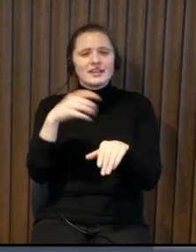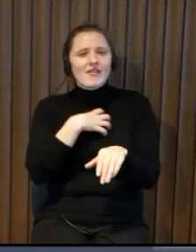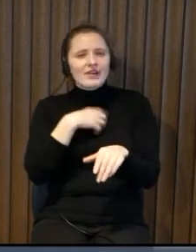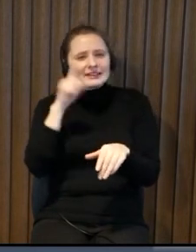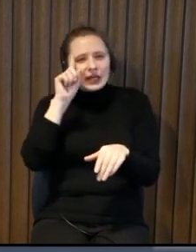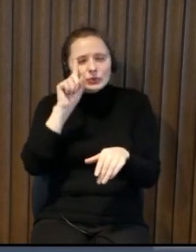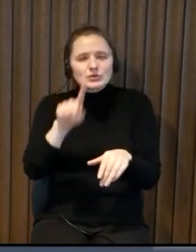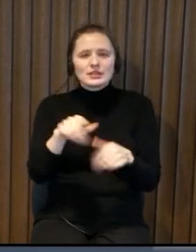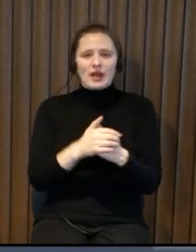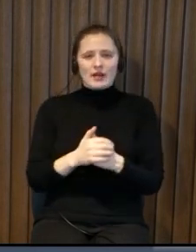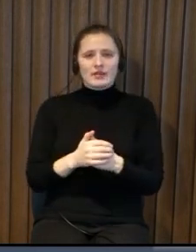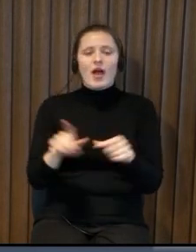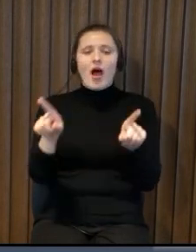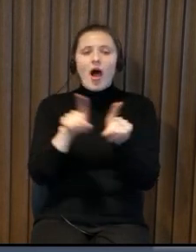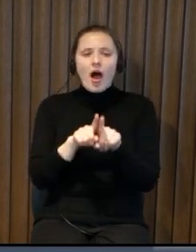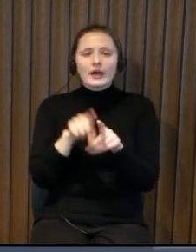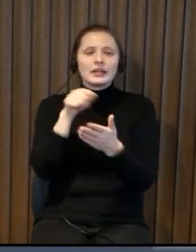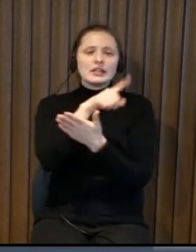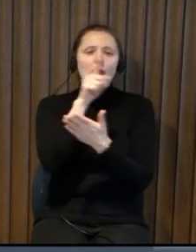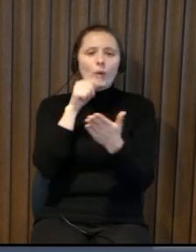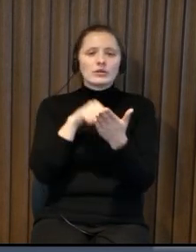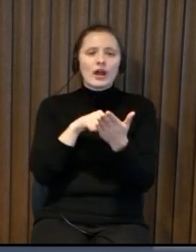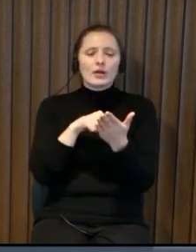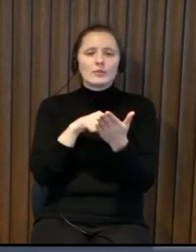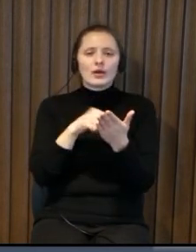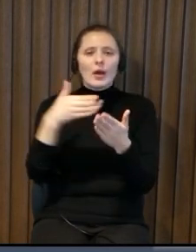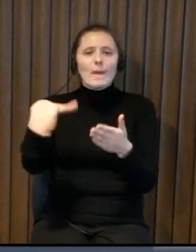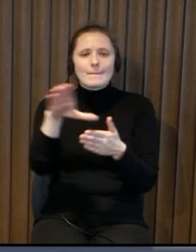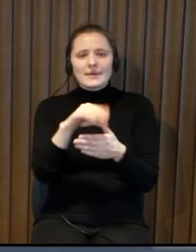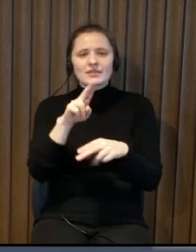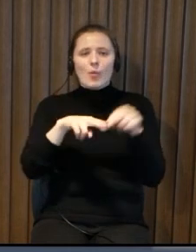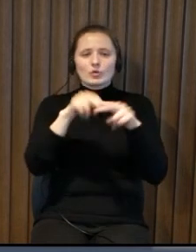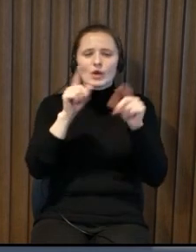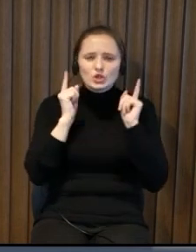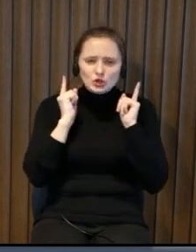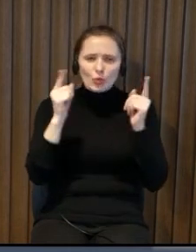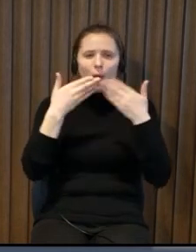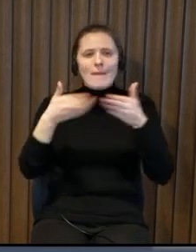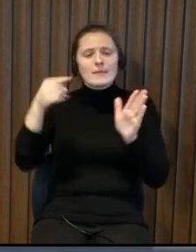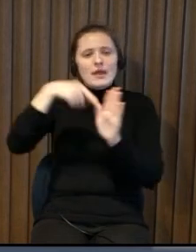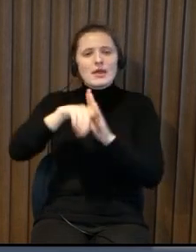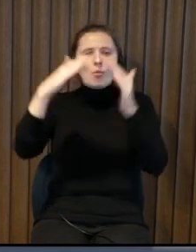they kind of should be treating people and should be thinking about people and